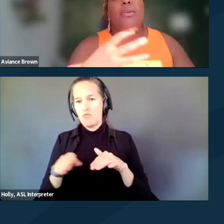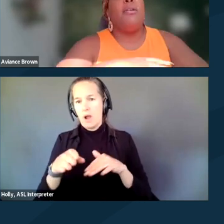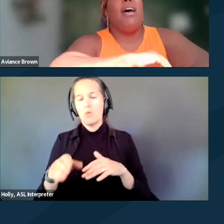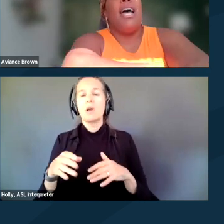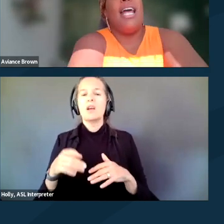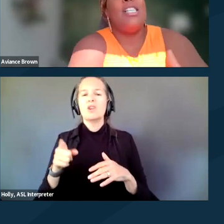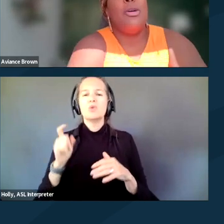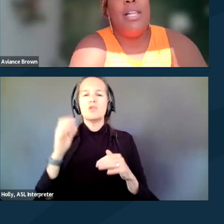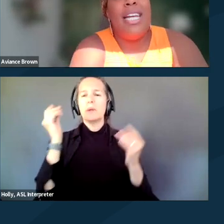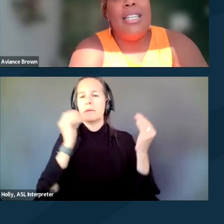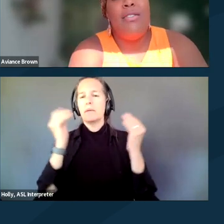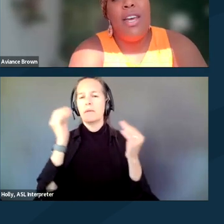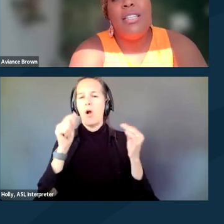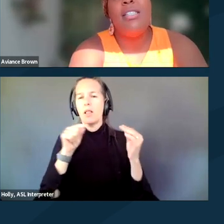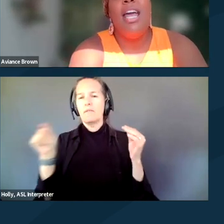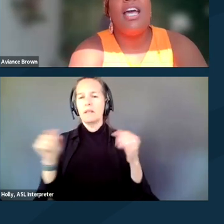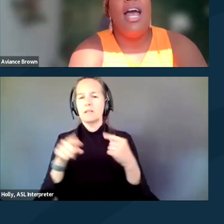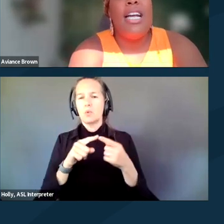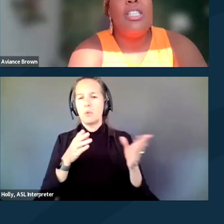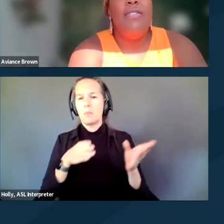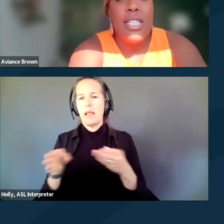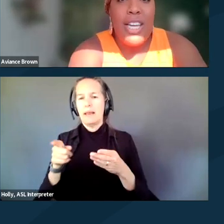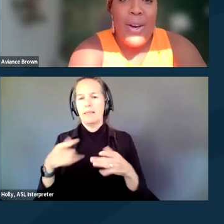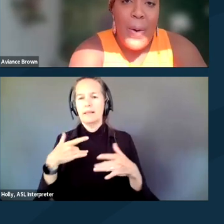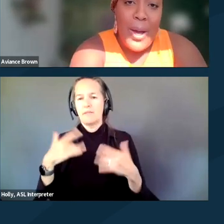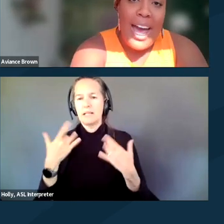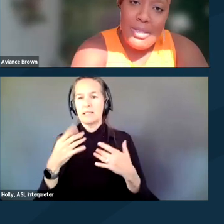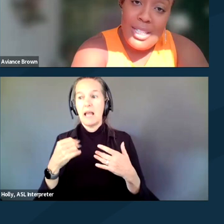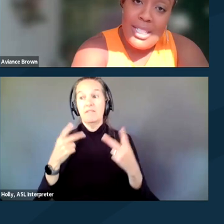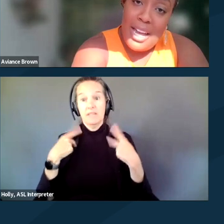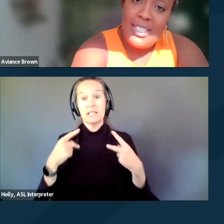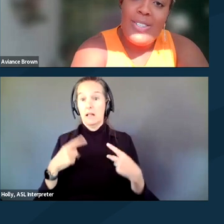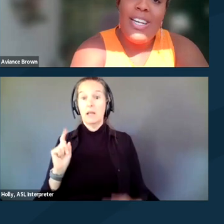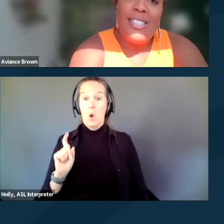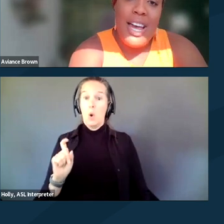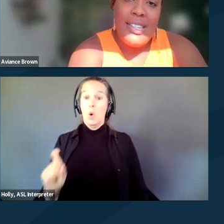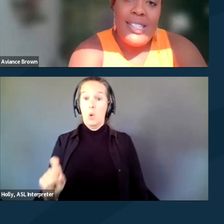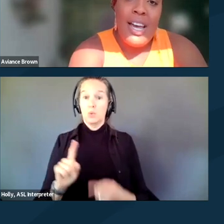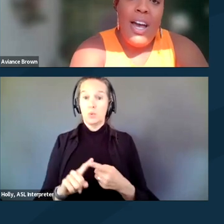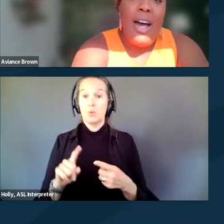through your mind as you're planning these events and actually physically going out to the space to assess